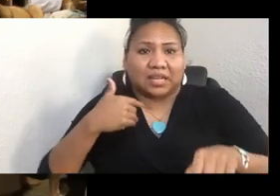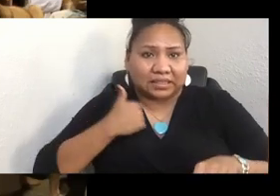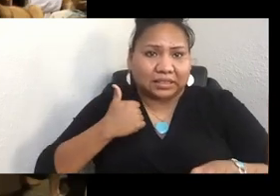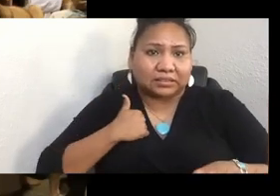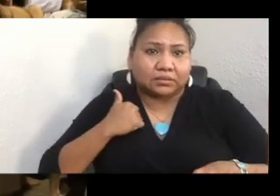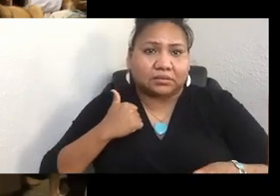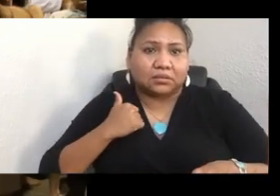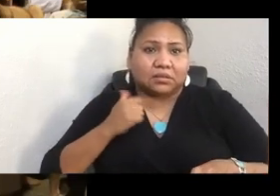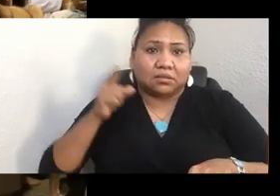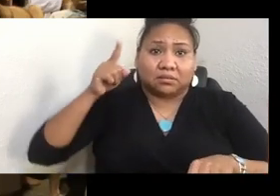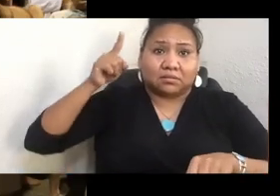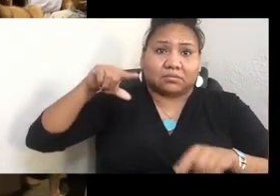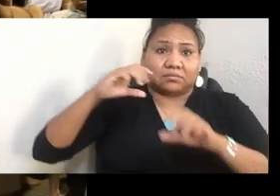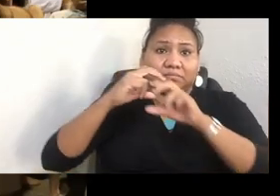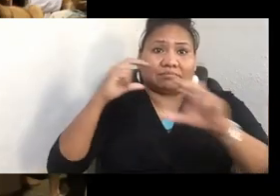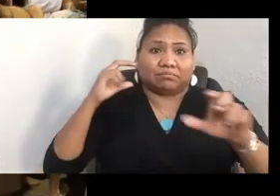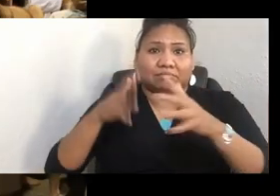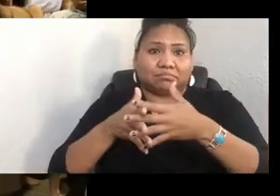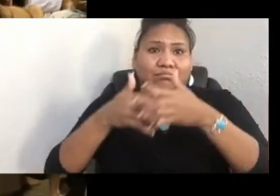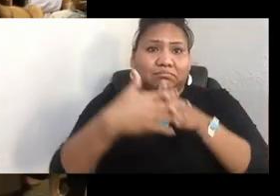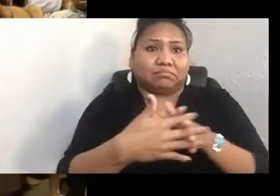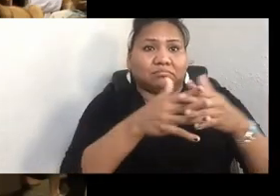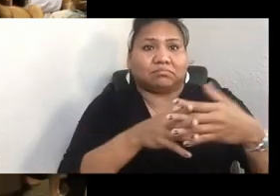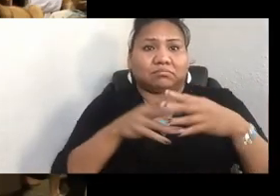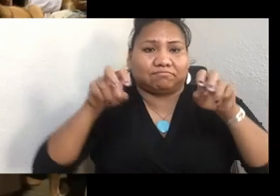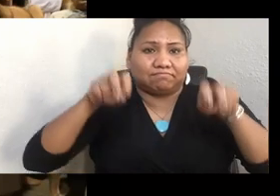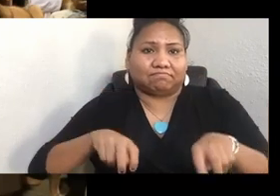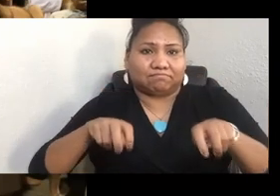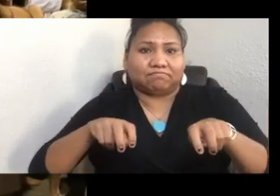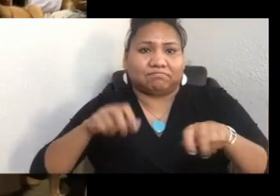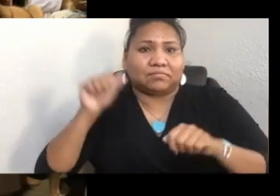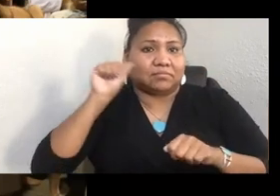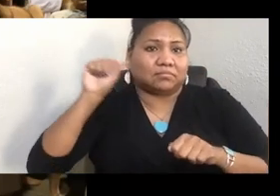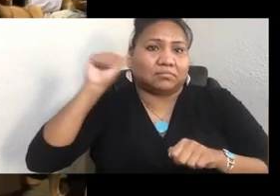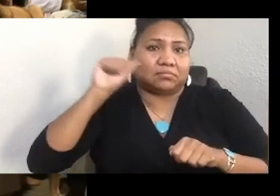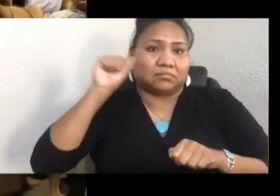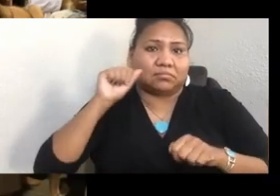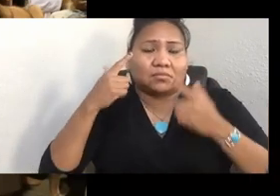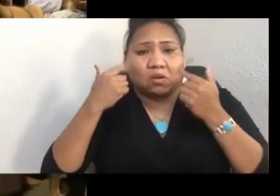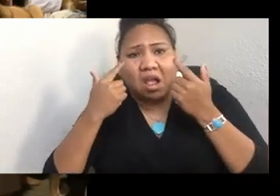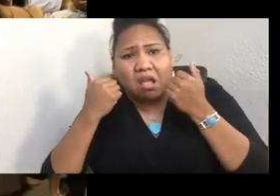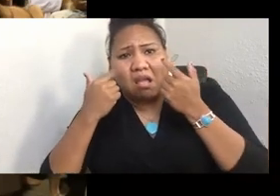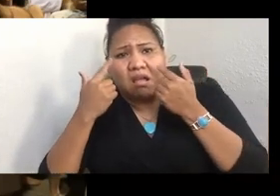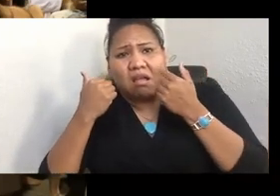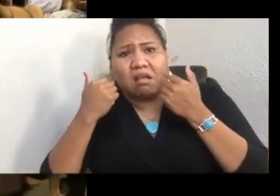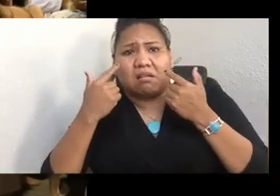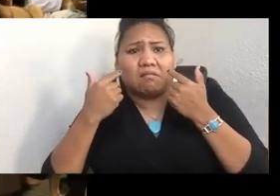to this auntie. She was just crying, and I was like, oh, no, what's wrong auntie?